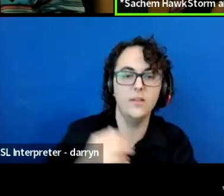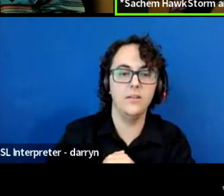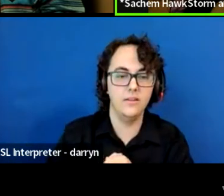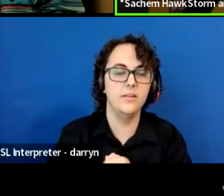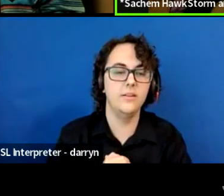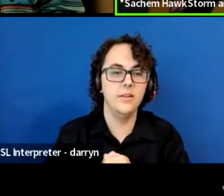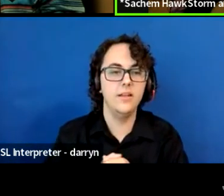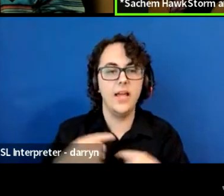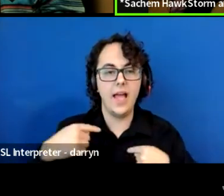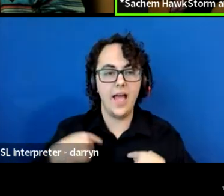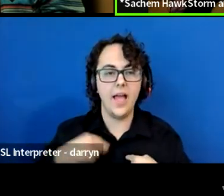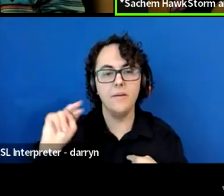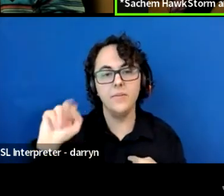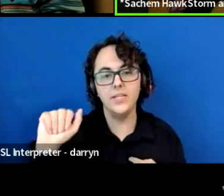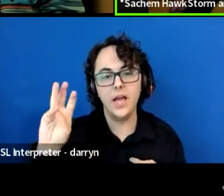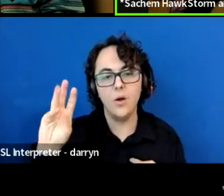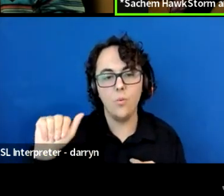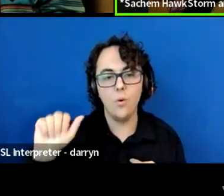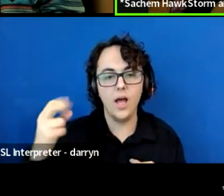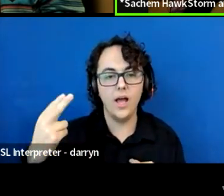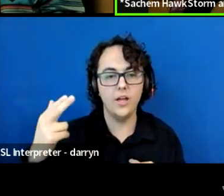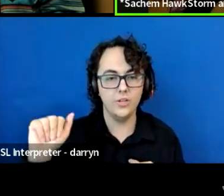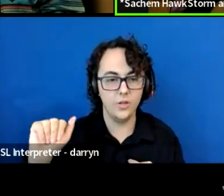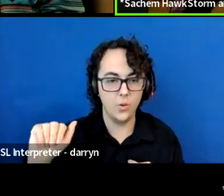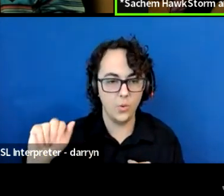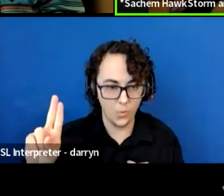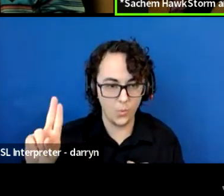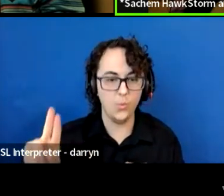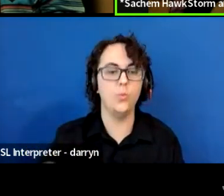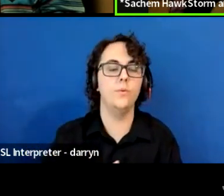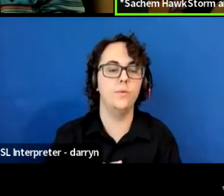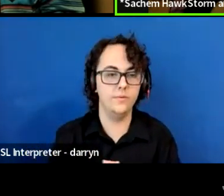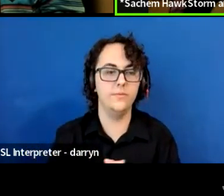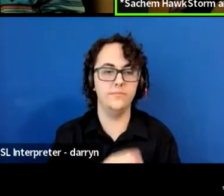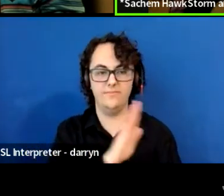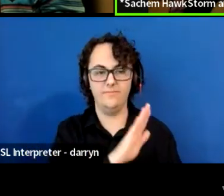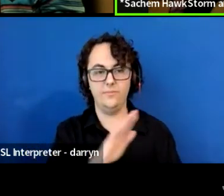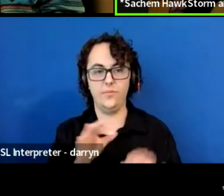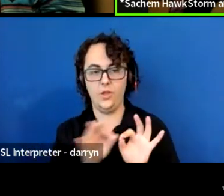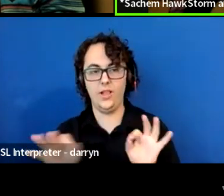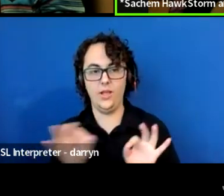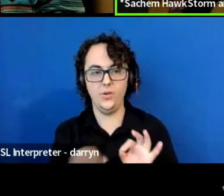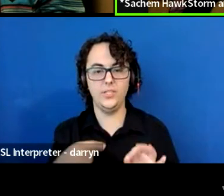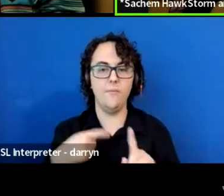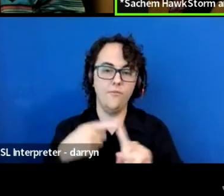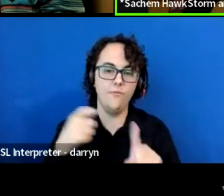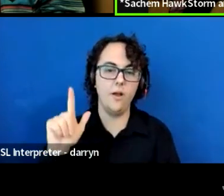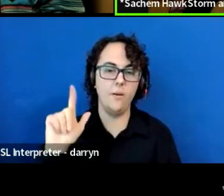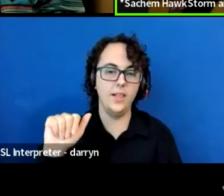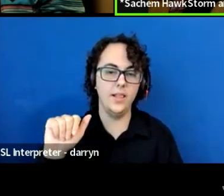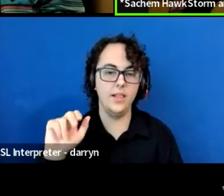I'm Nawashahu Yawanawa-Bergin, I'm from Yawanawa Peoples of Brazil.